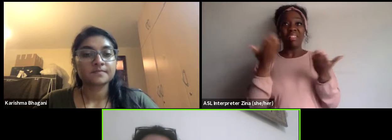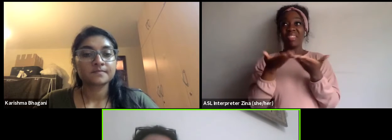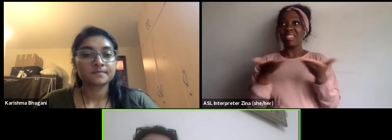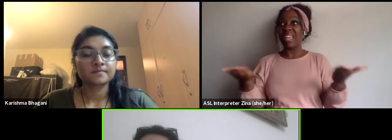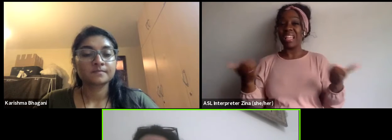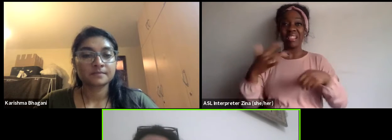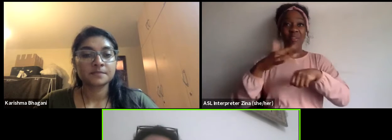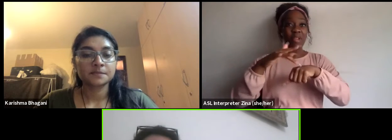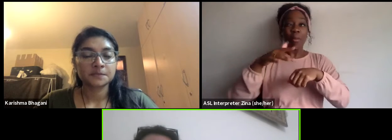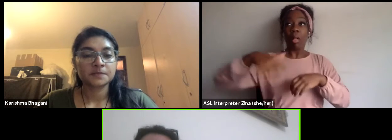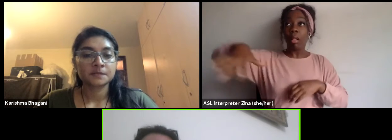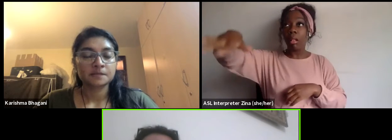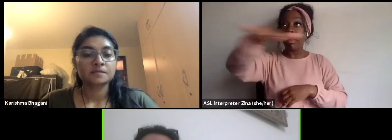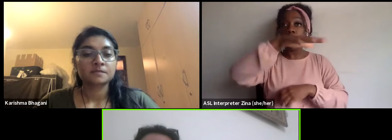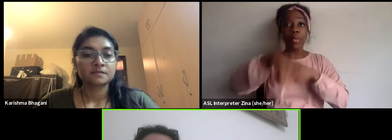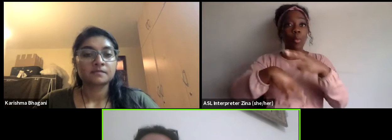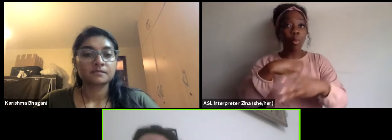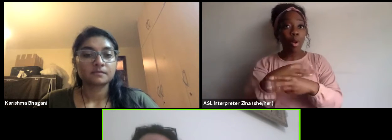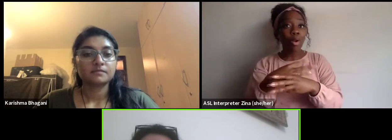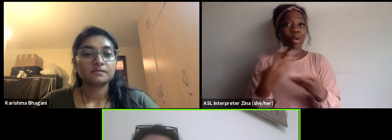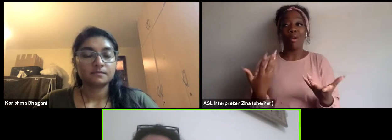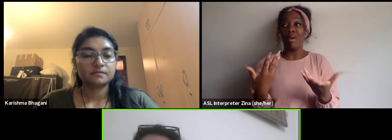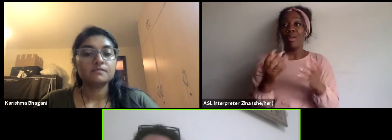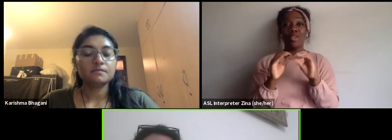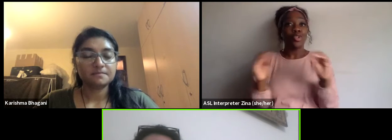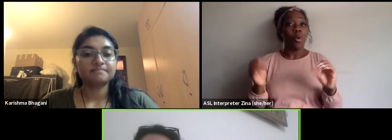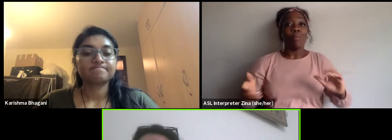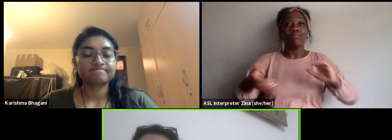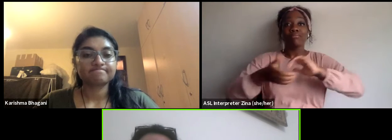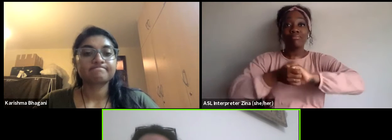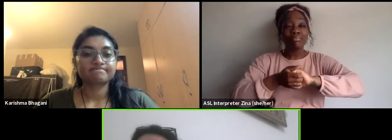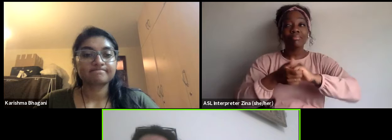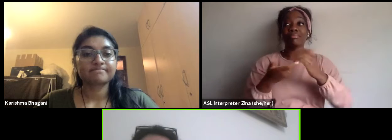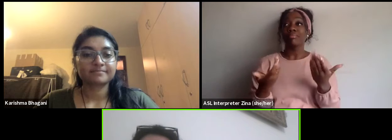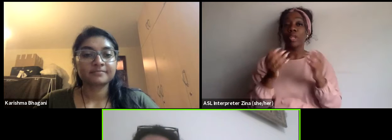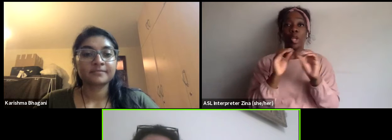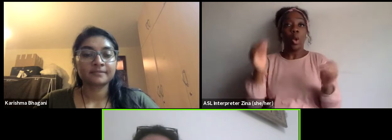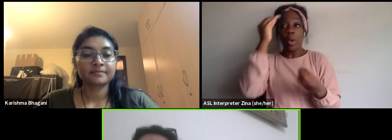no cooperation, no partnerships, no international project.